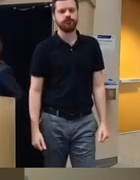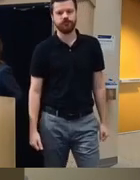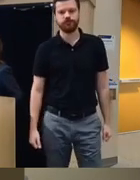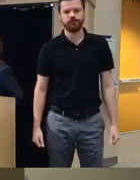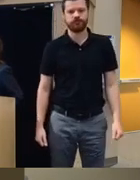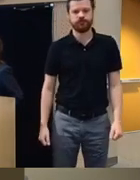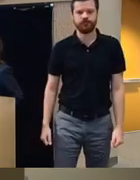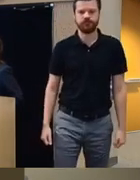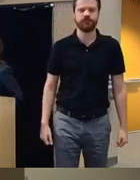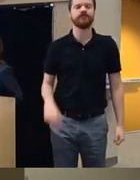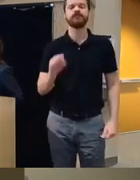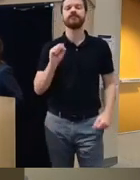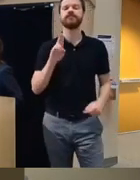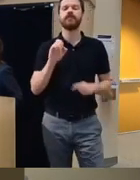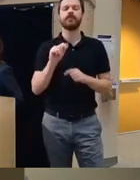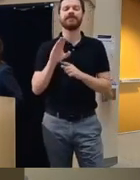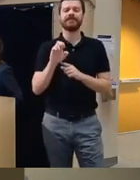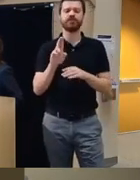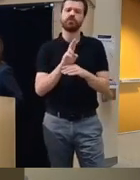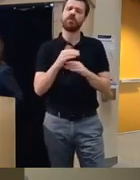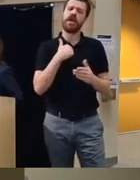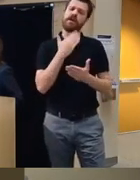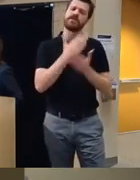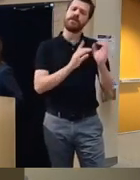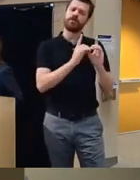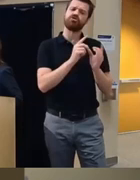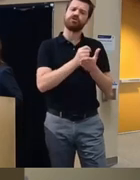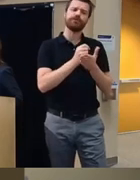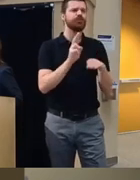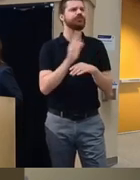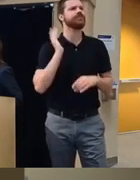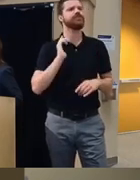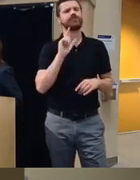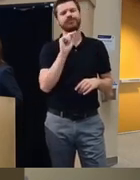substance use that there's already some digital treatments that were used back in 2004 to 2008